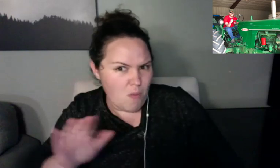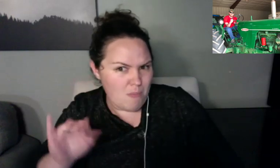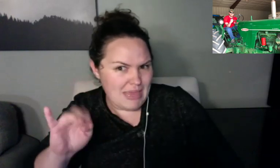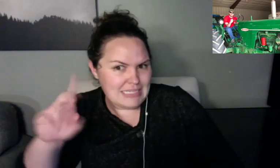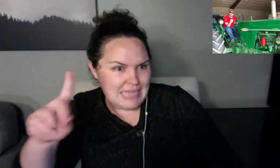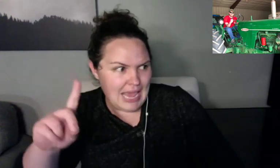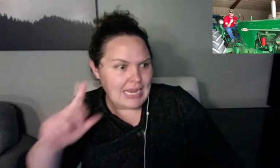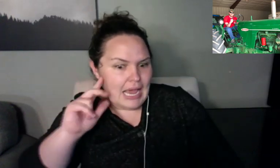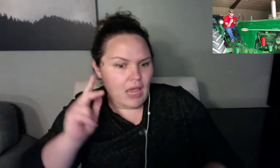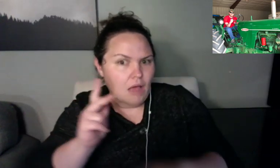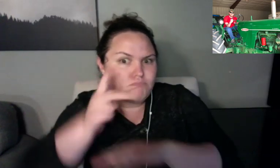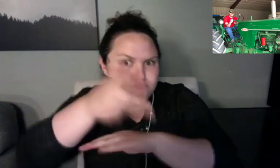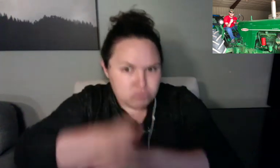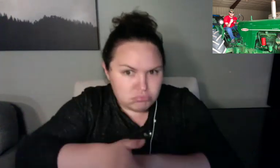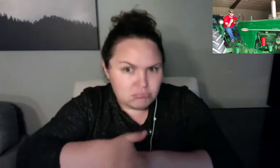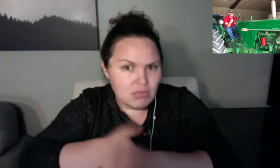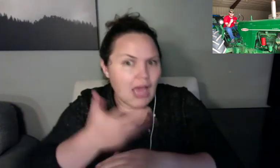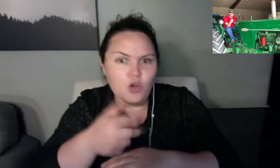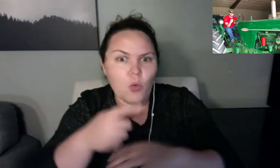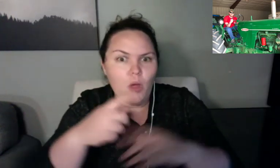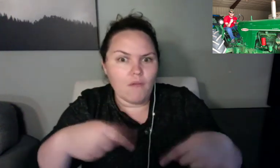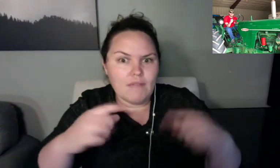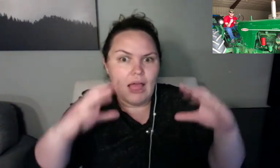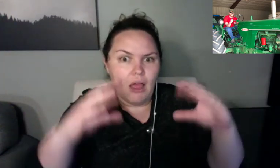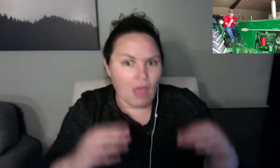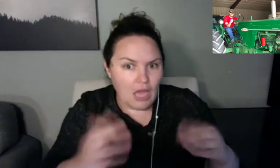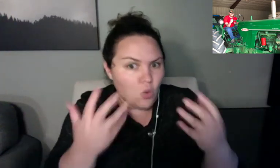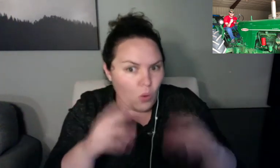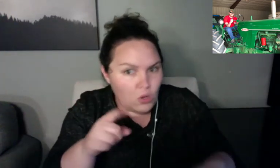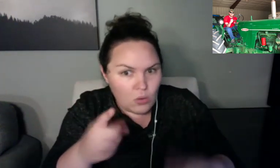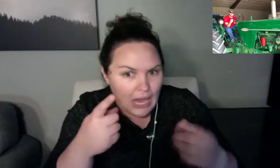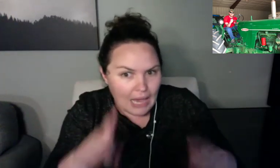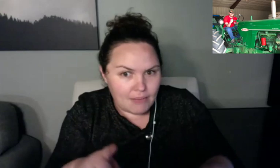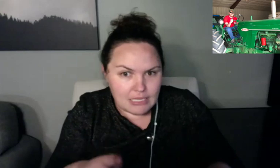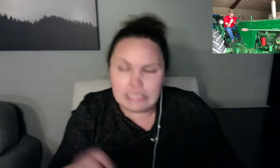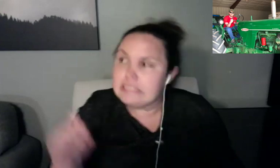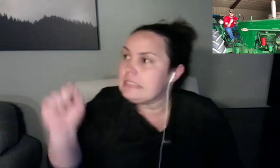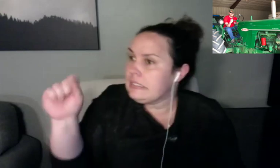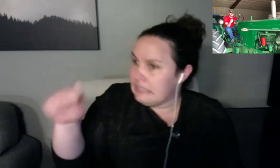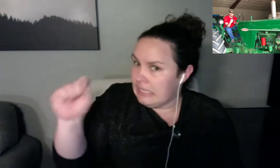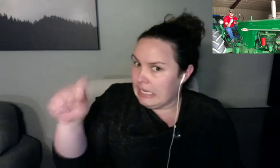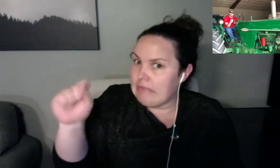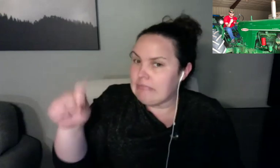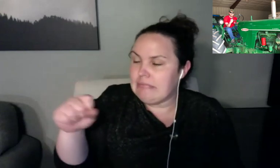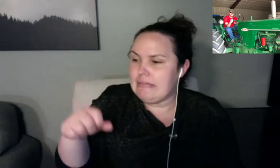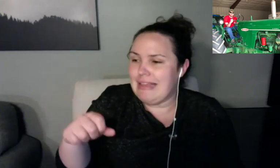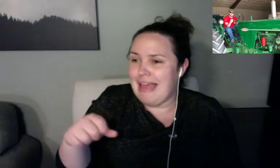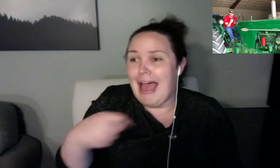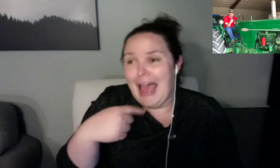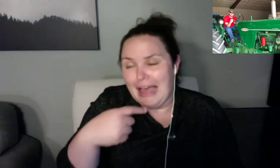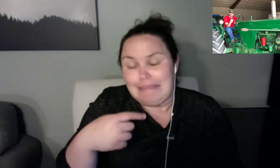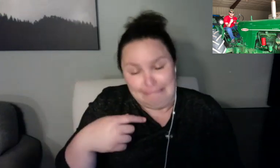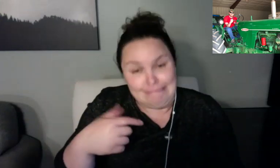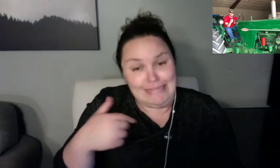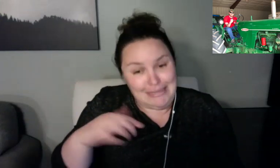from my favorite radio drama. I know it's super old, but I still like them so don t judge me. I m just kidding. I still draw characters from my favorite,